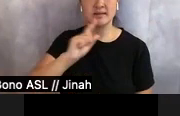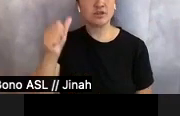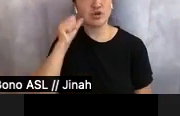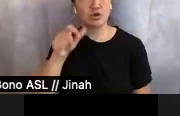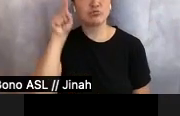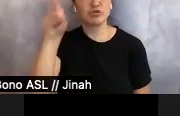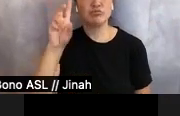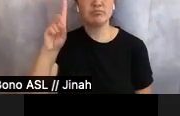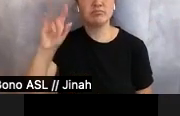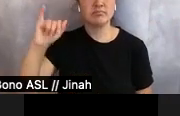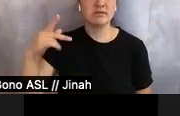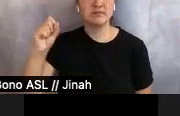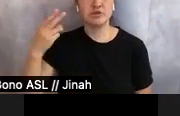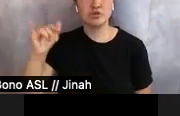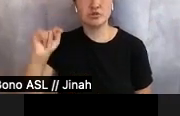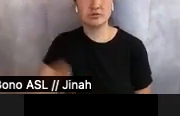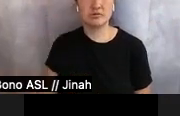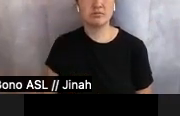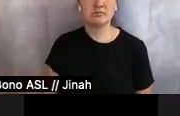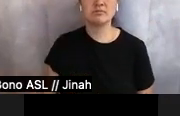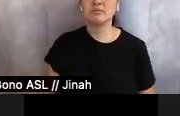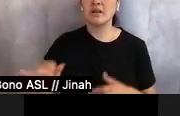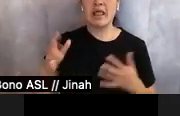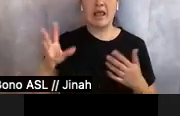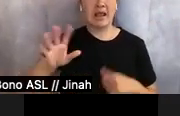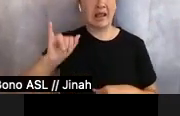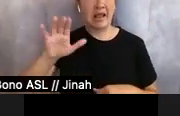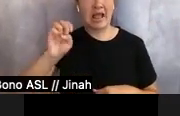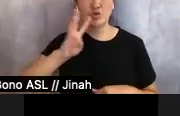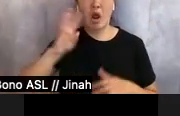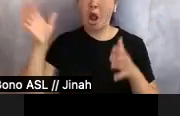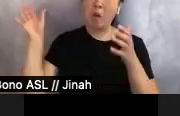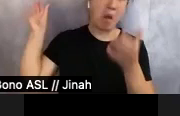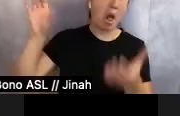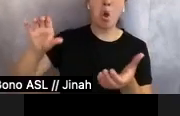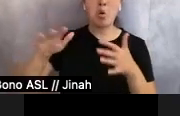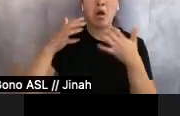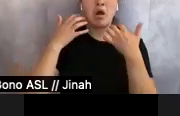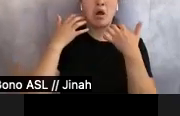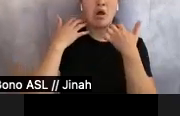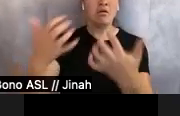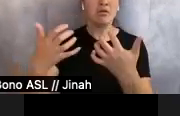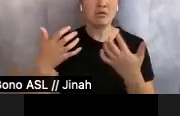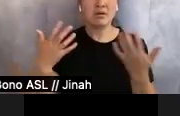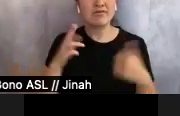It was as if a giant bucket of ice water fell over the crowd. Of course she was a girl, what was that even about?